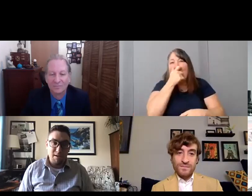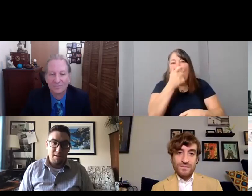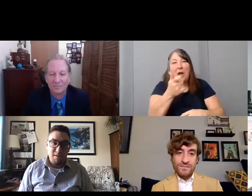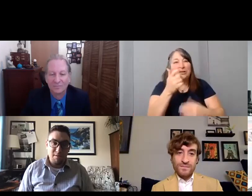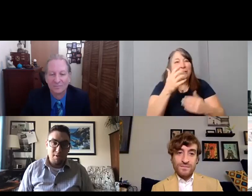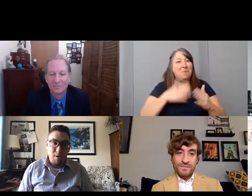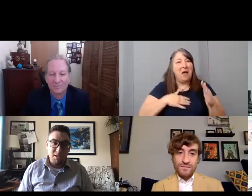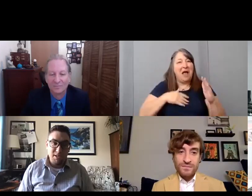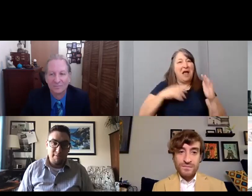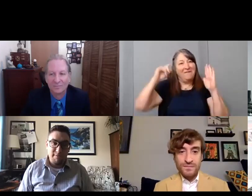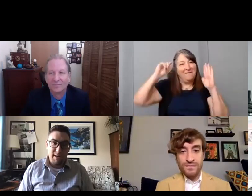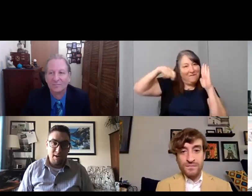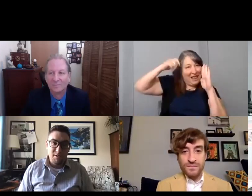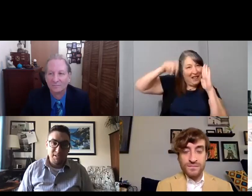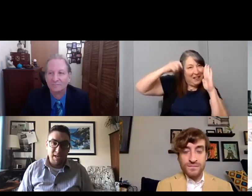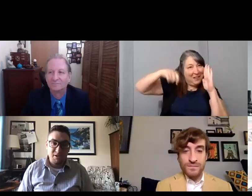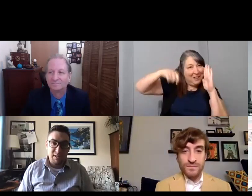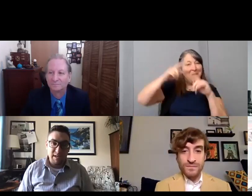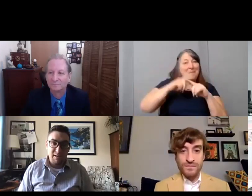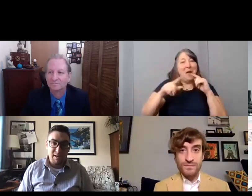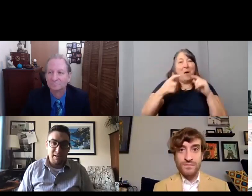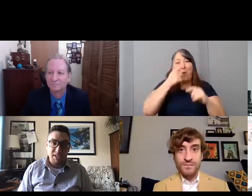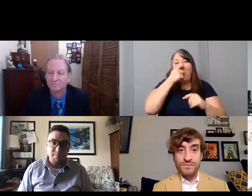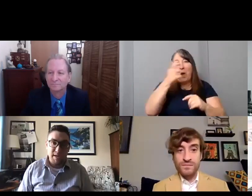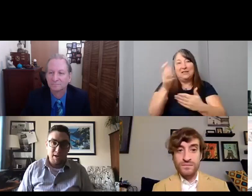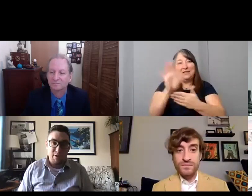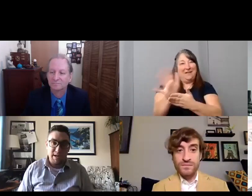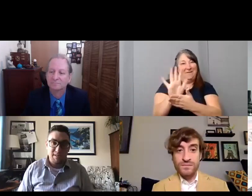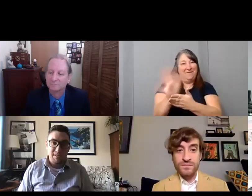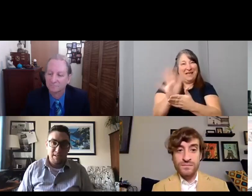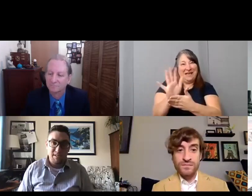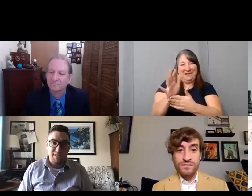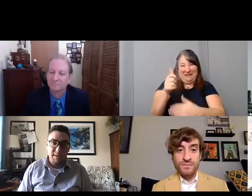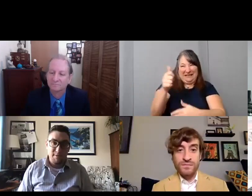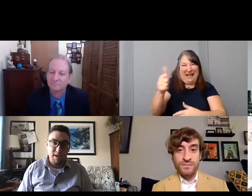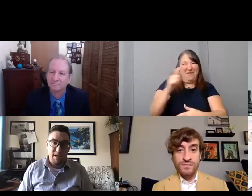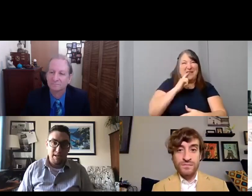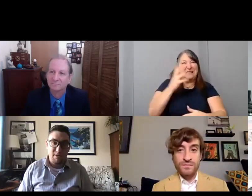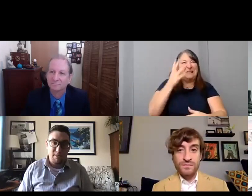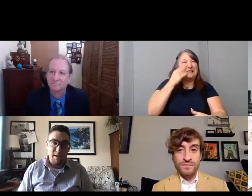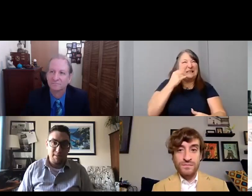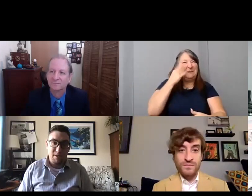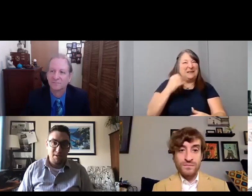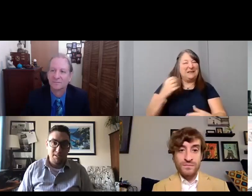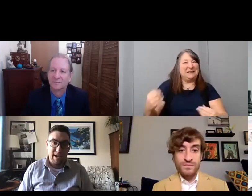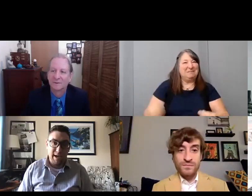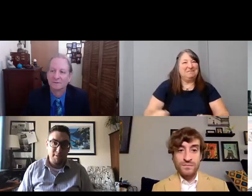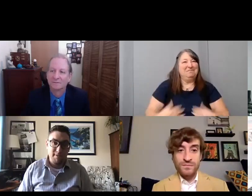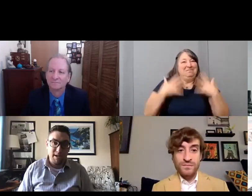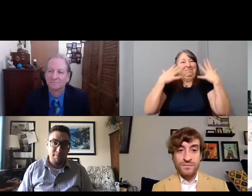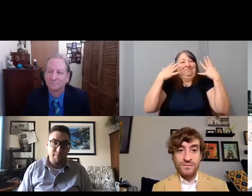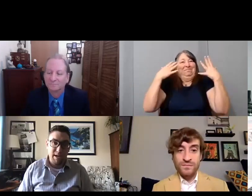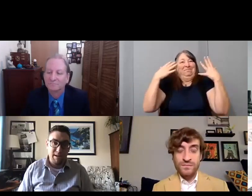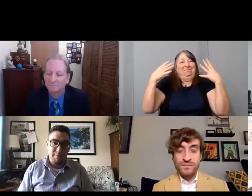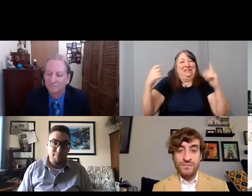but watching the videos is actually like an experience. Like it's stimulating to them, and they're just captivated by it.